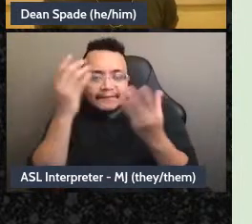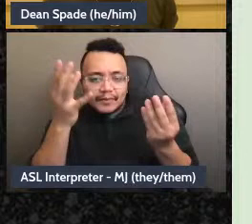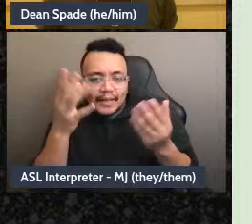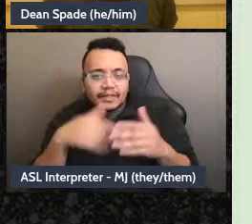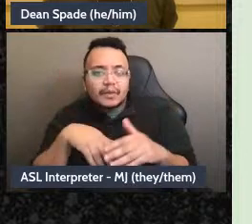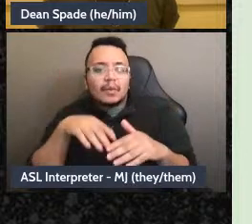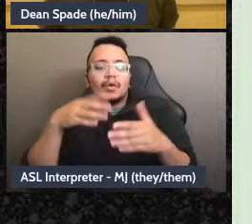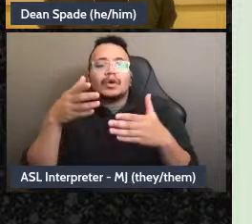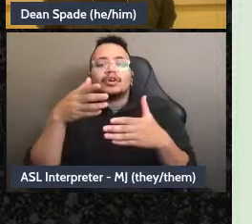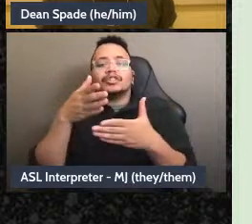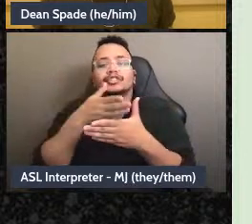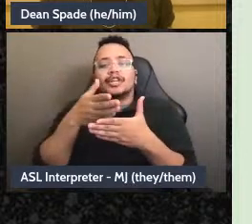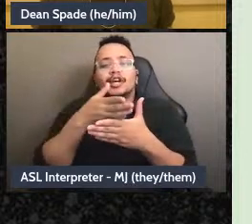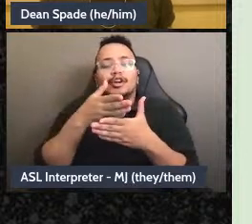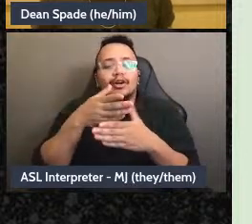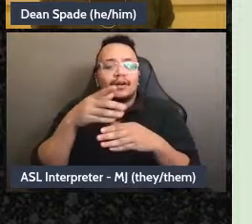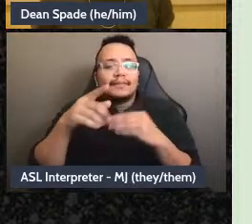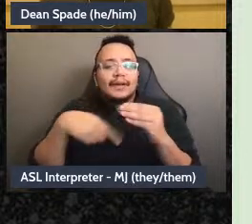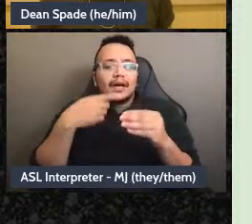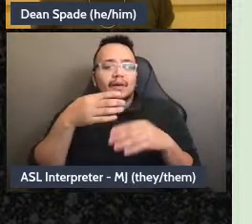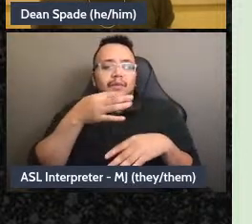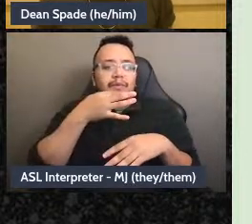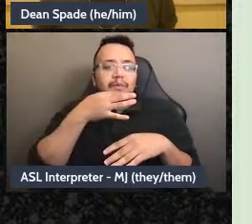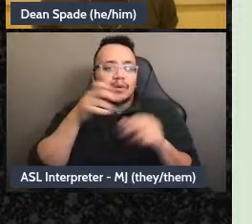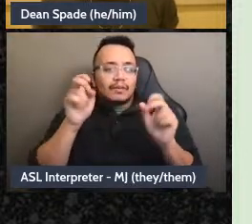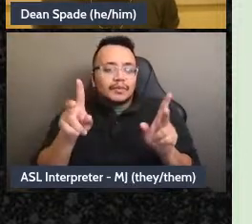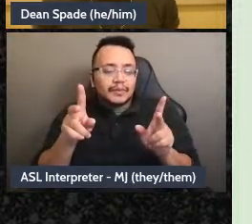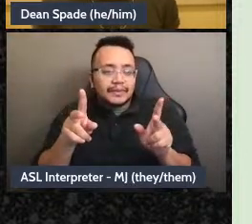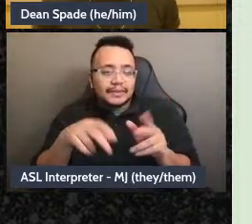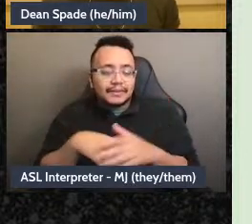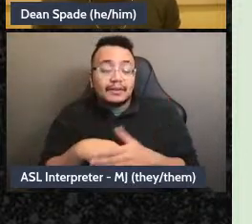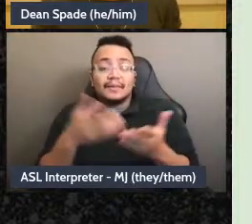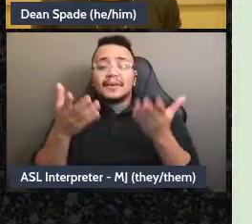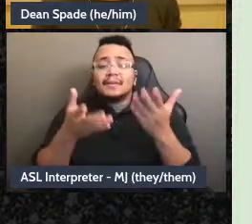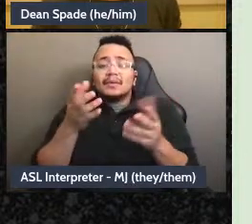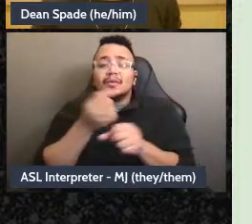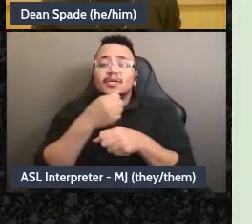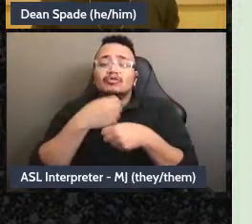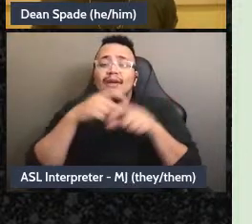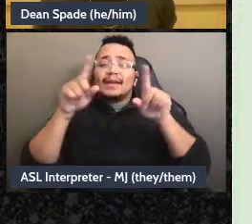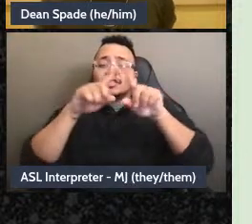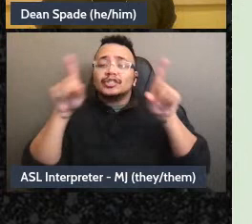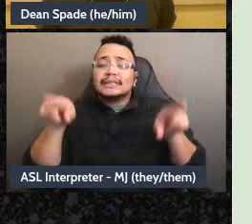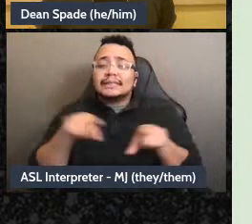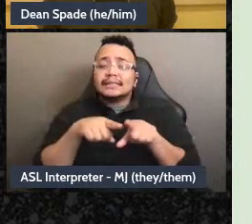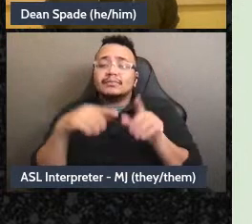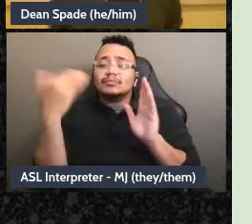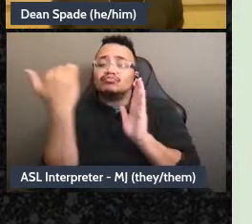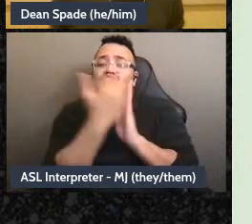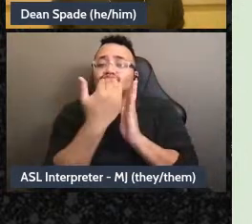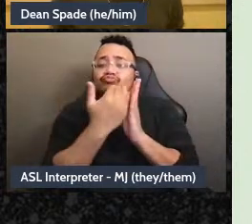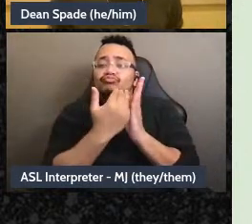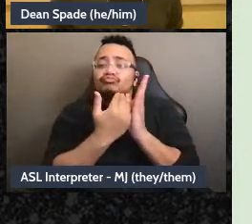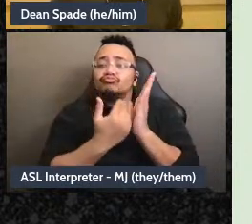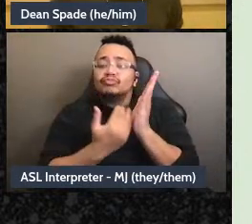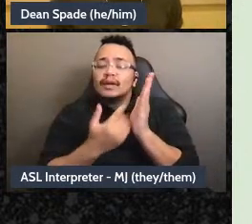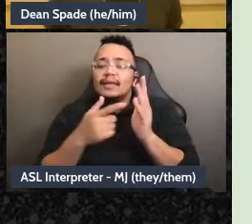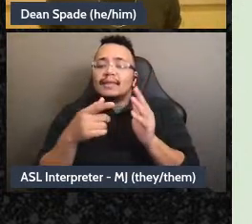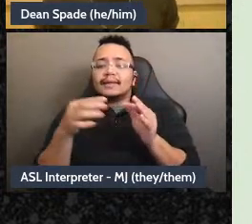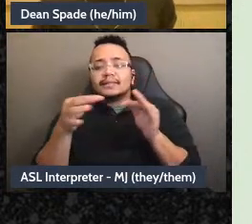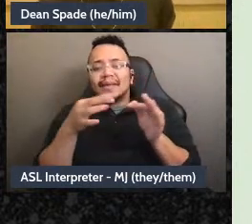of like a sheet - a lot of groups will have like a sheet - like how do we when do we say yes or no to funding. Maybe we have a sheet that says we don't take funding from the government or from